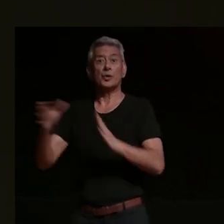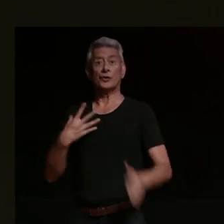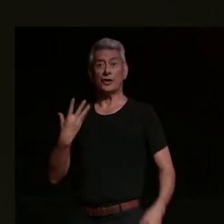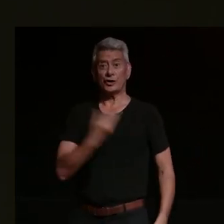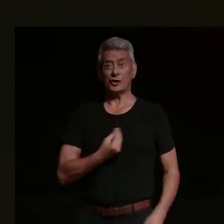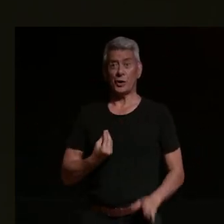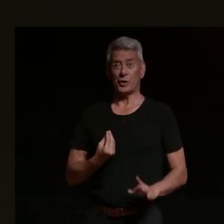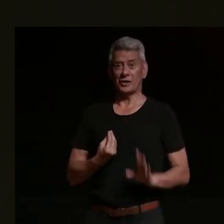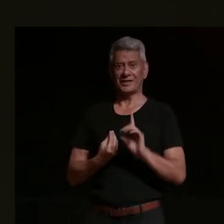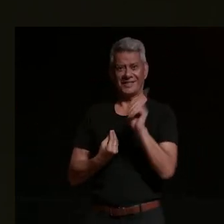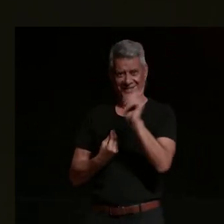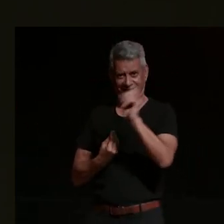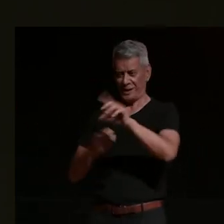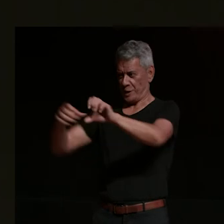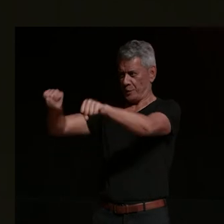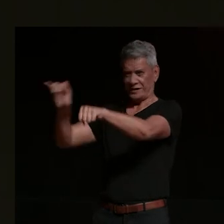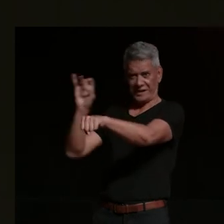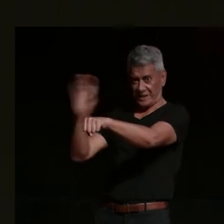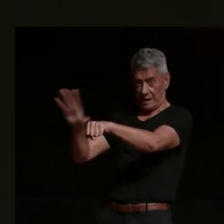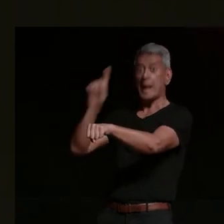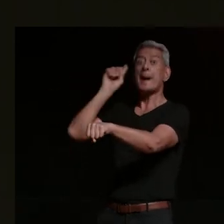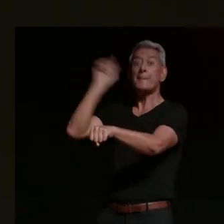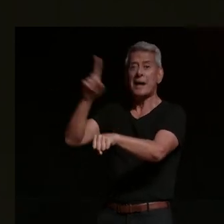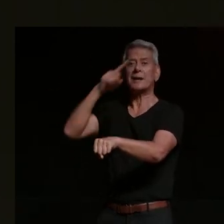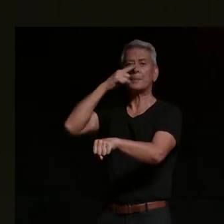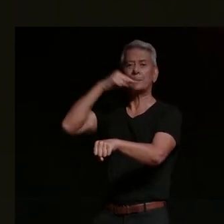the people that ride are everything but if i can give any advice